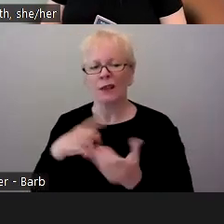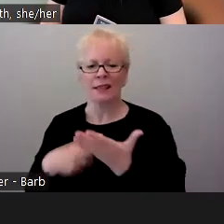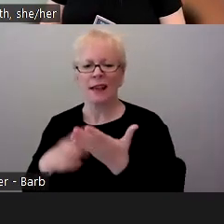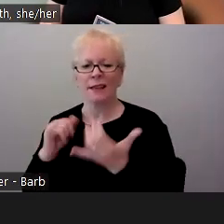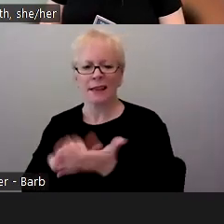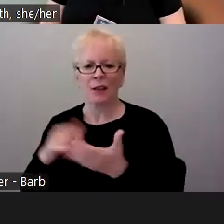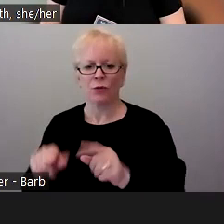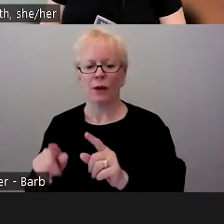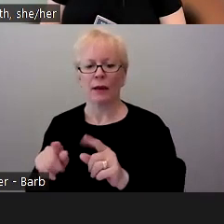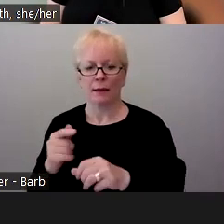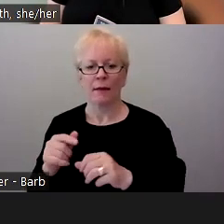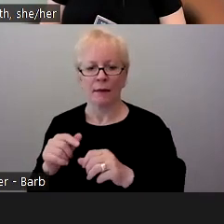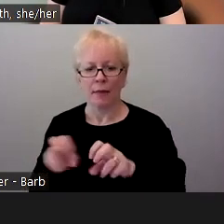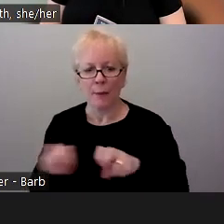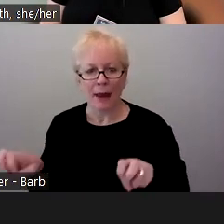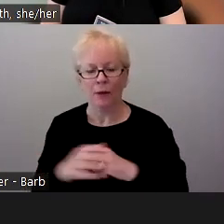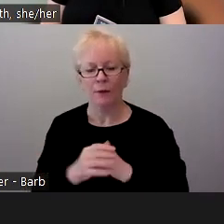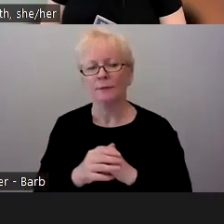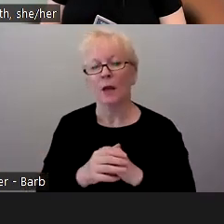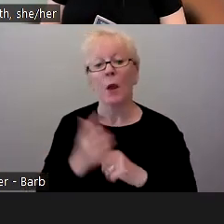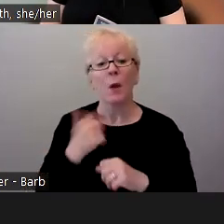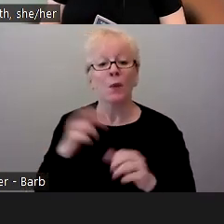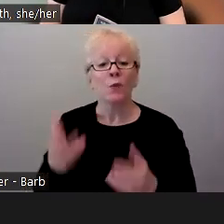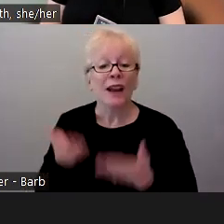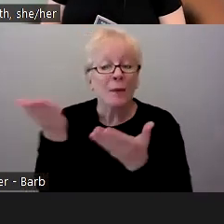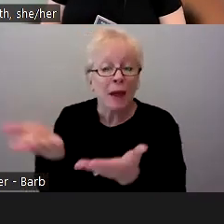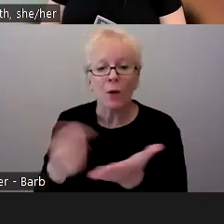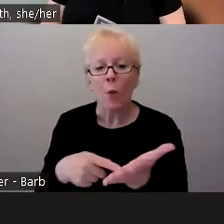But we do recommend about once a month if that works for folks.